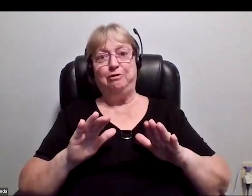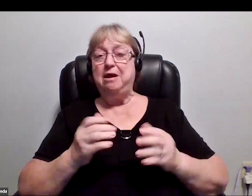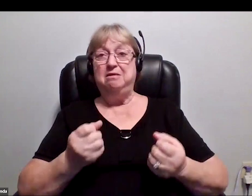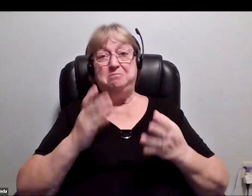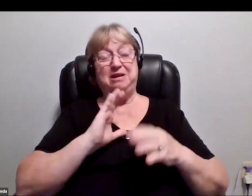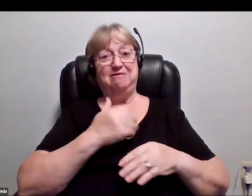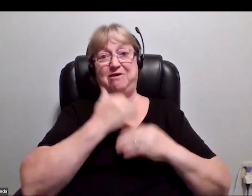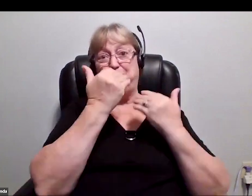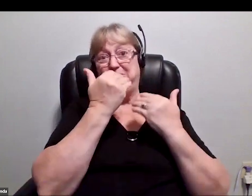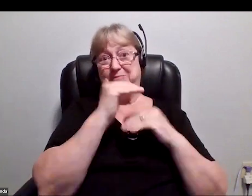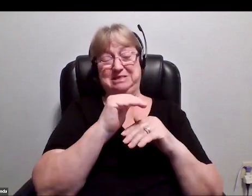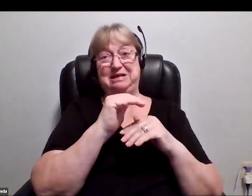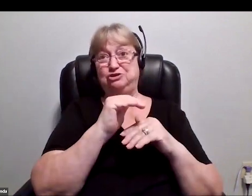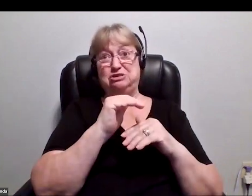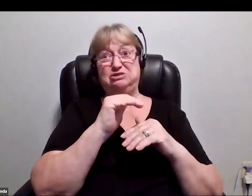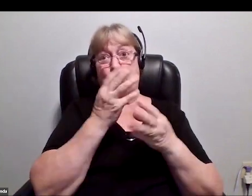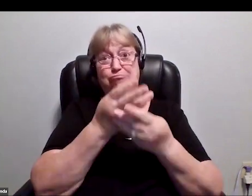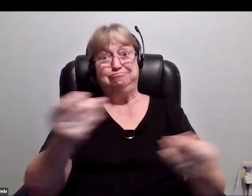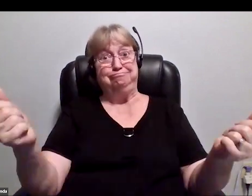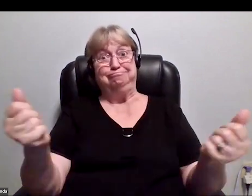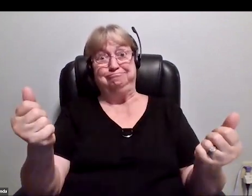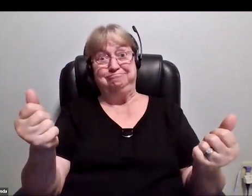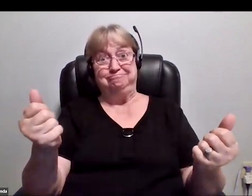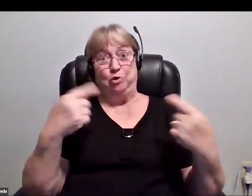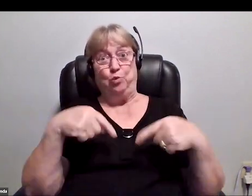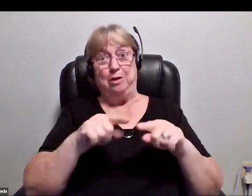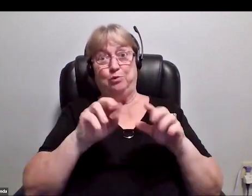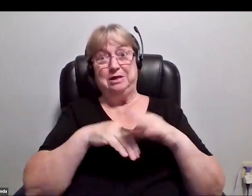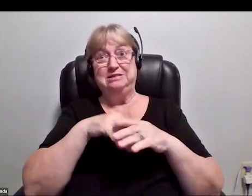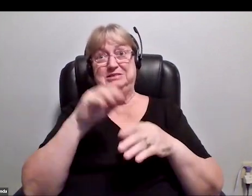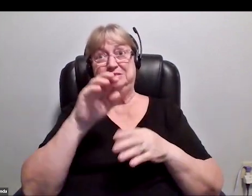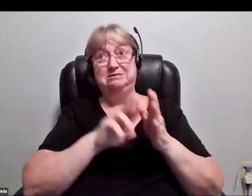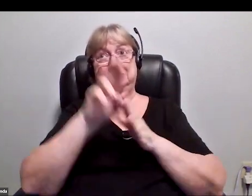Many of our limitations are actually alleviated when we're in space. Just the hard part is getting there.